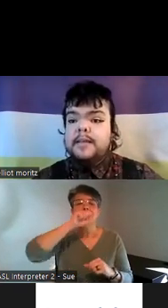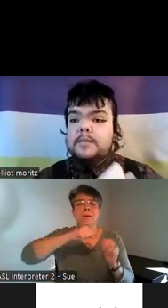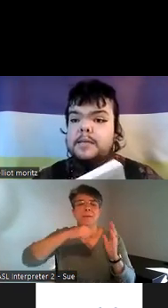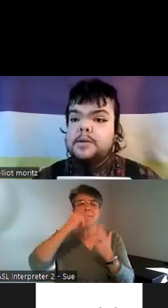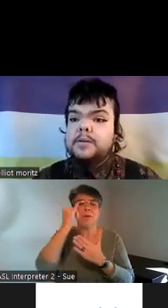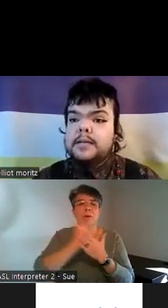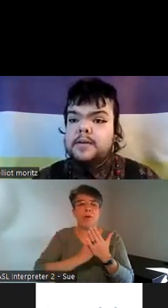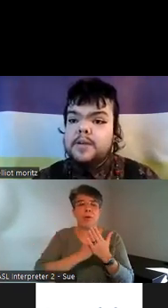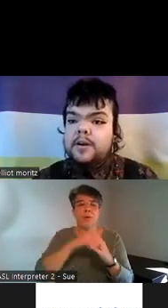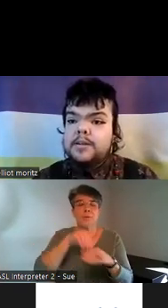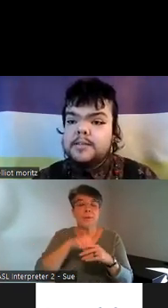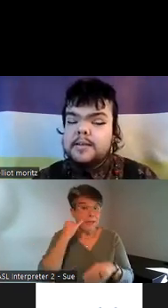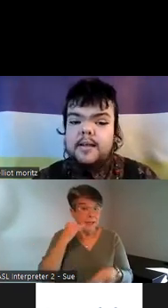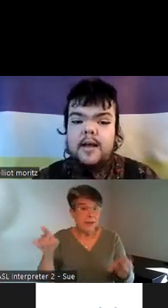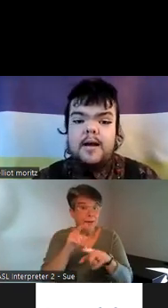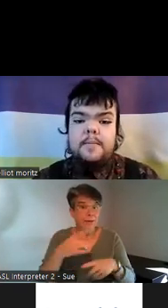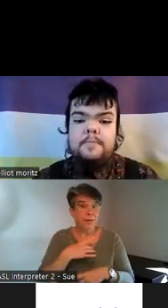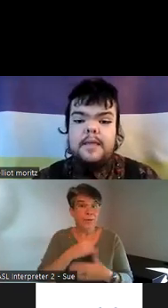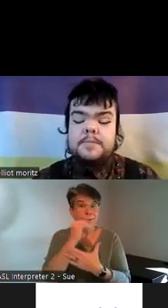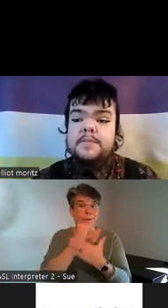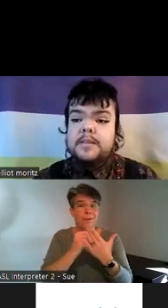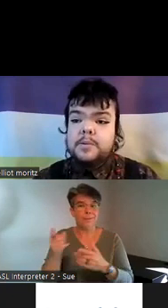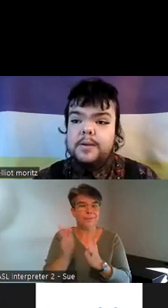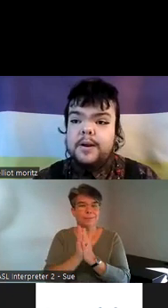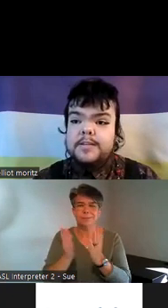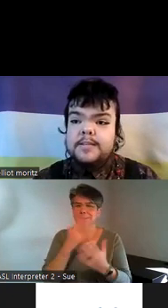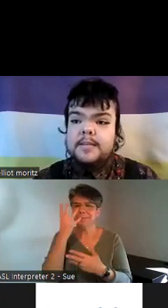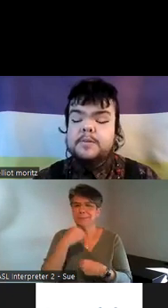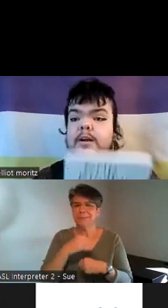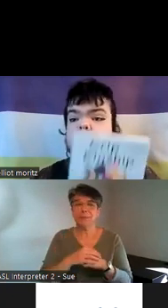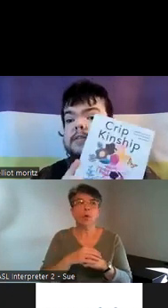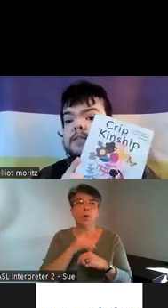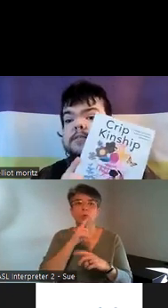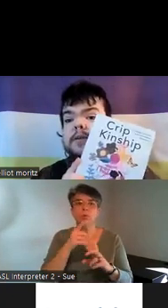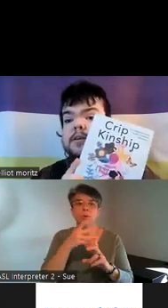like me who really loves art um specifically queer art and disabled art this is a really